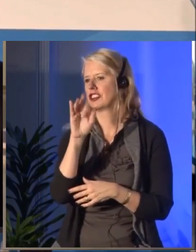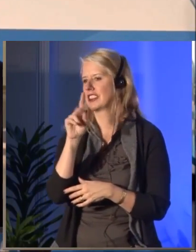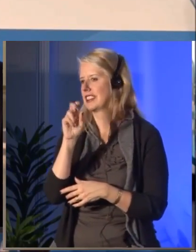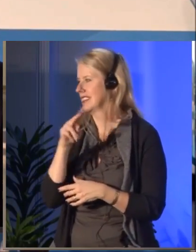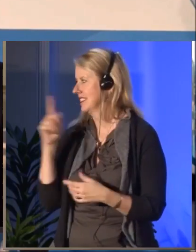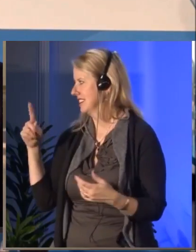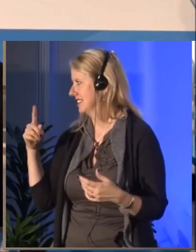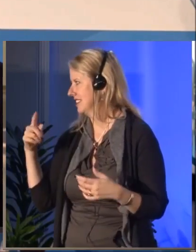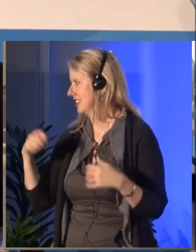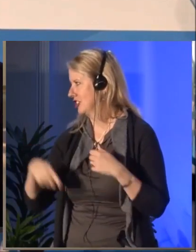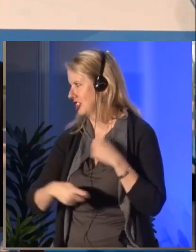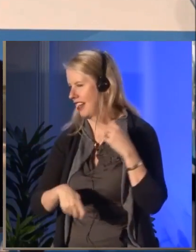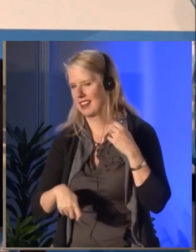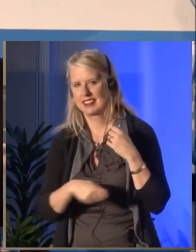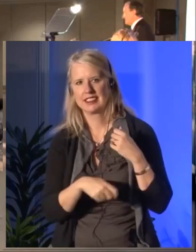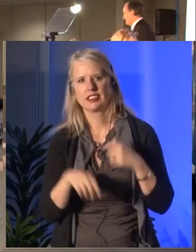Ladies and gentlemen, The Cris Derksen Trio.